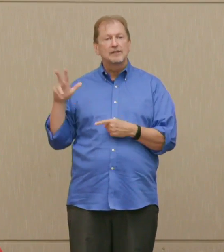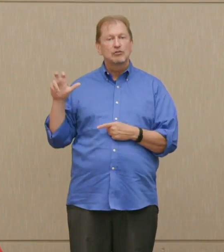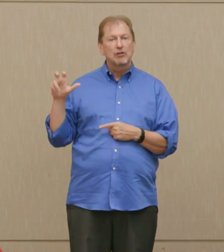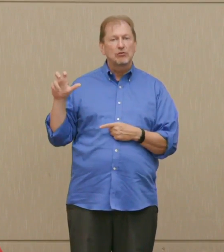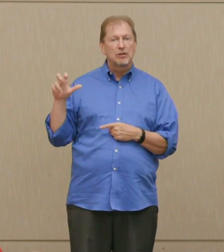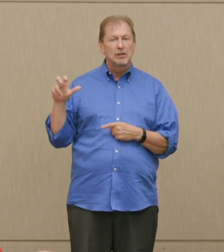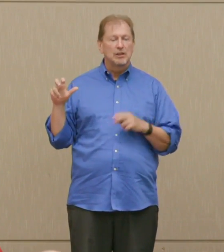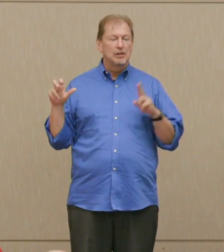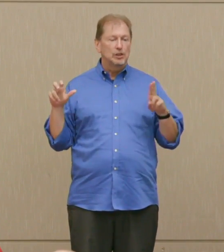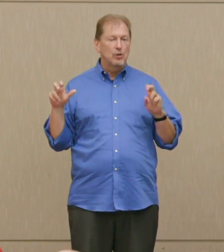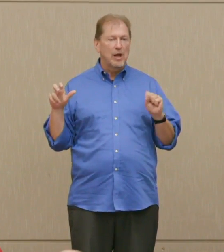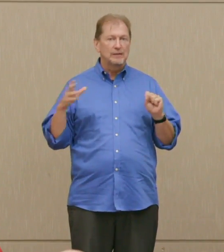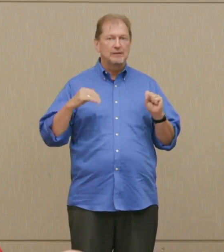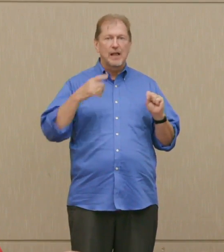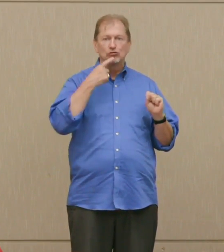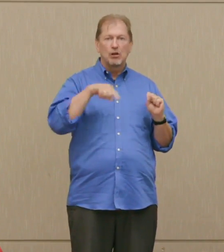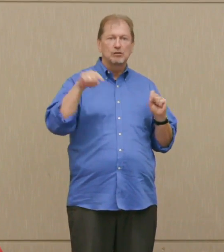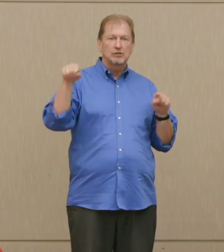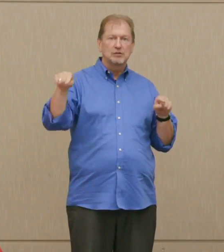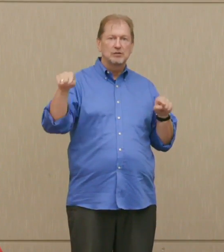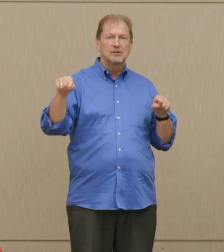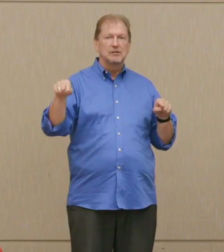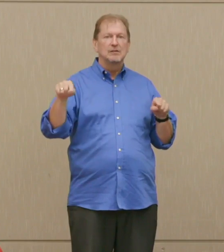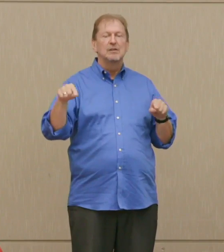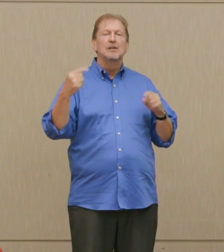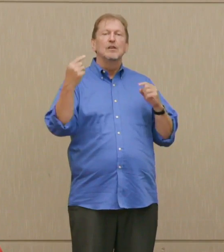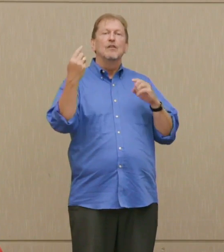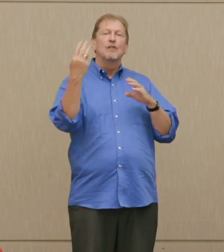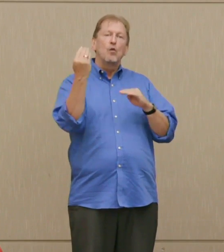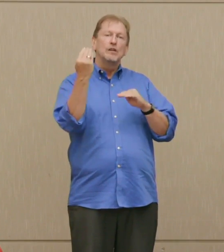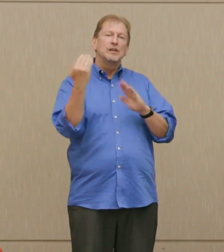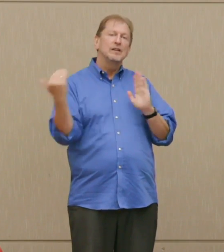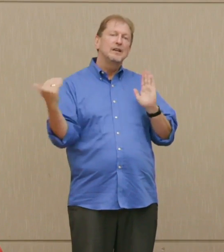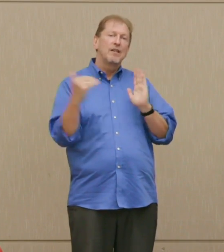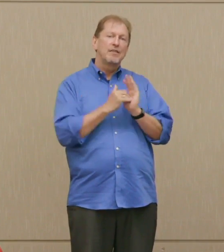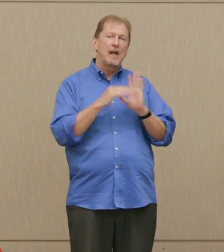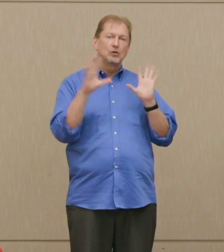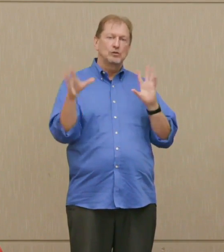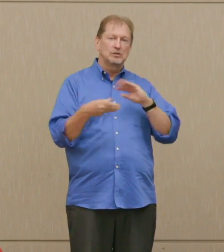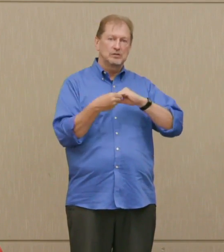US and Russia together, 14,000. Okay.